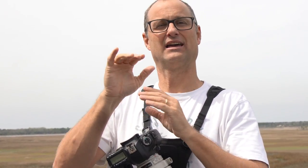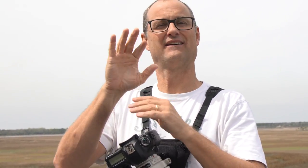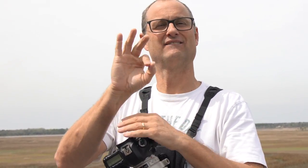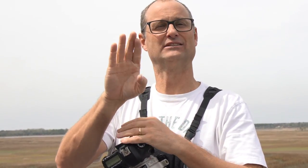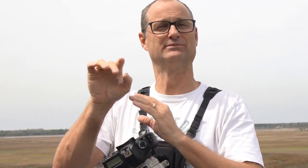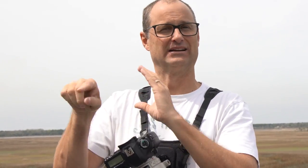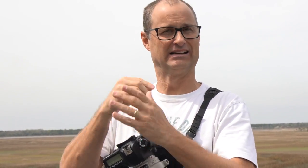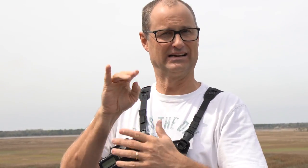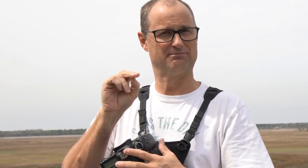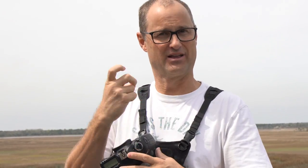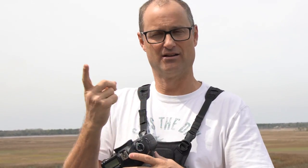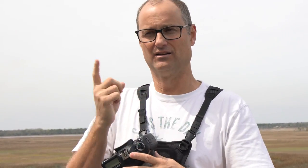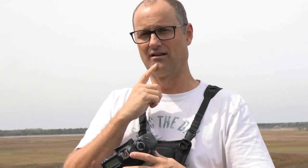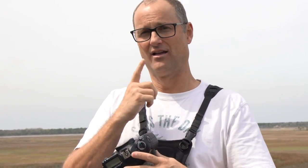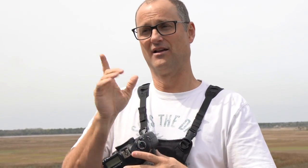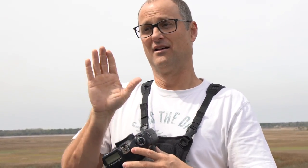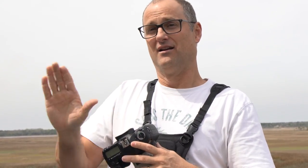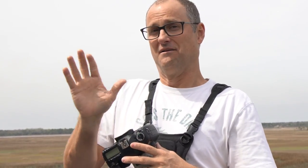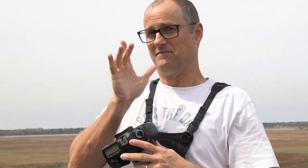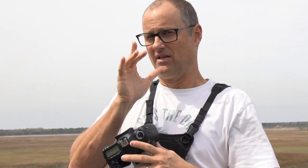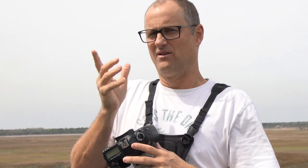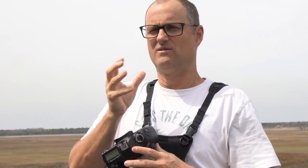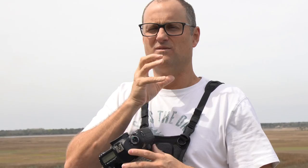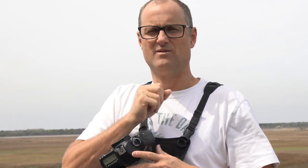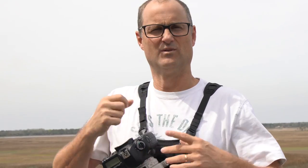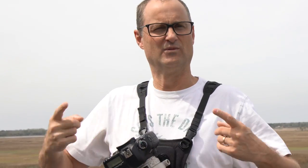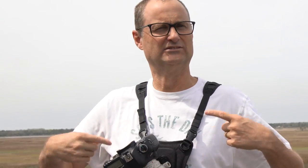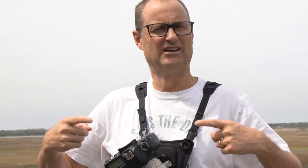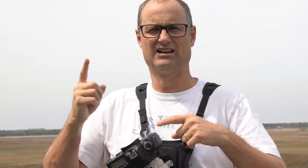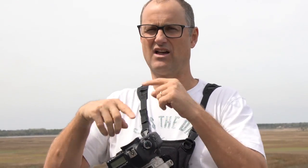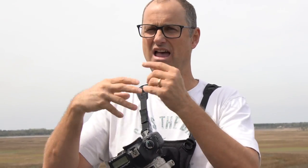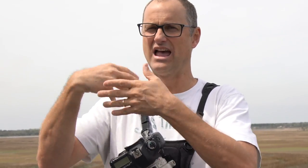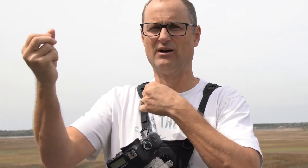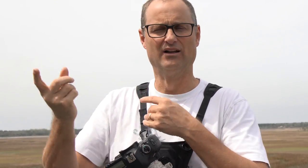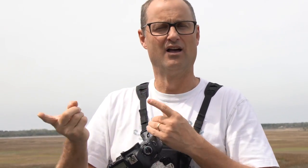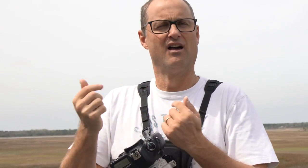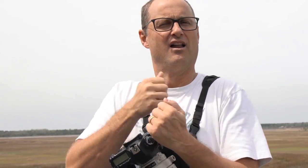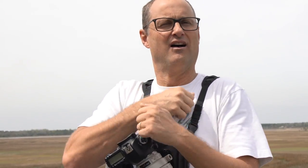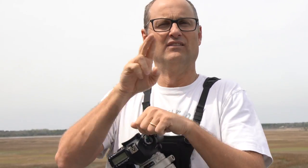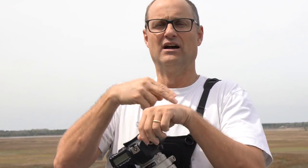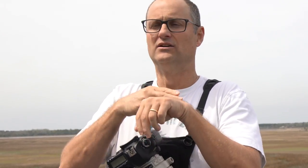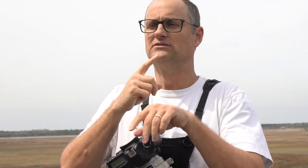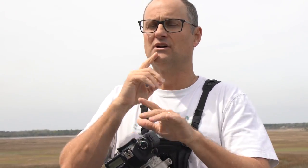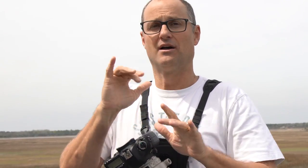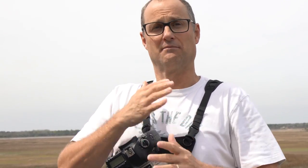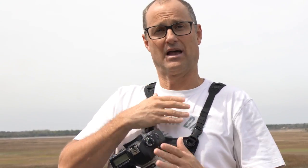Someone inboxed me via Facebook message. His mother was old and unable to walk. She had to use her wheelchairs to move around. But she loves nature!